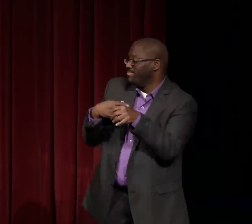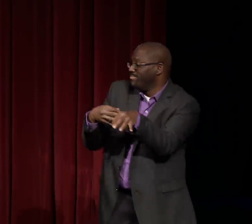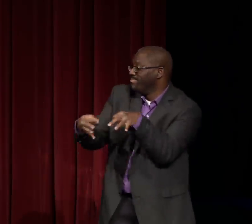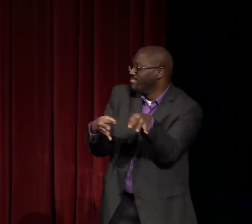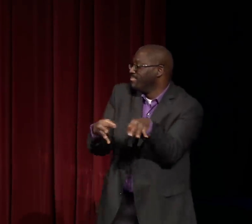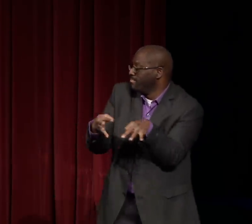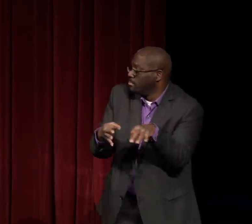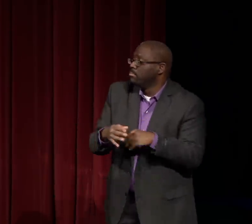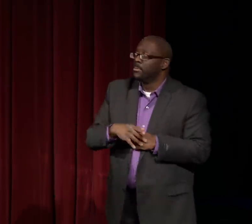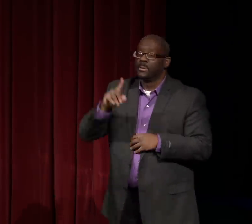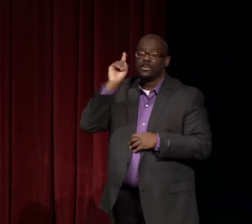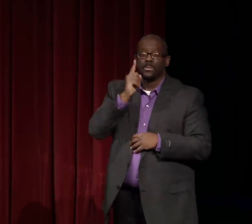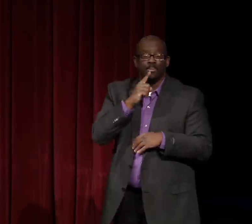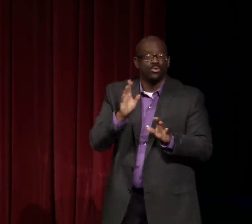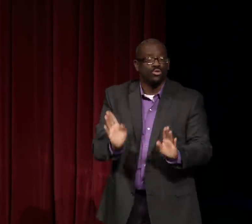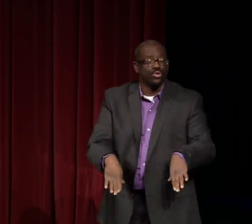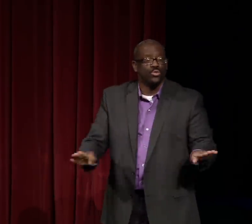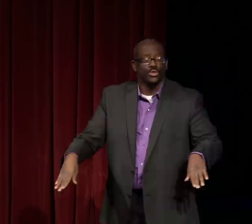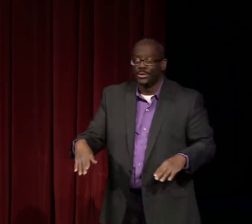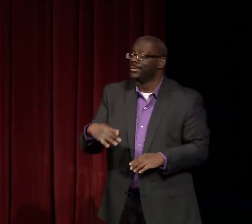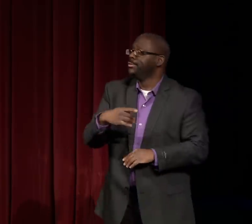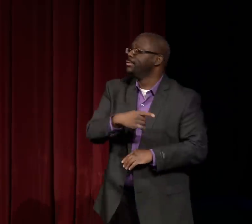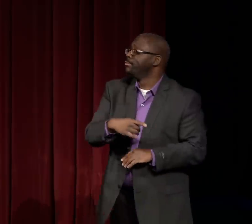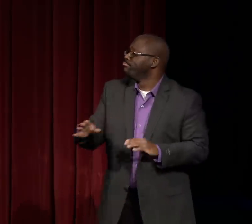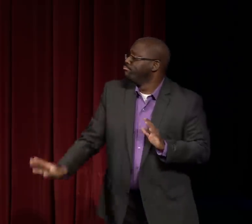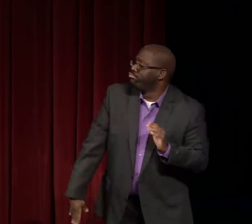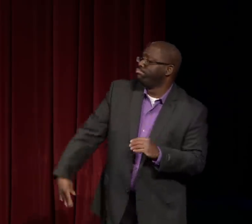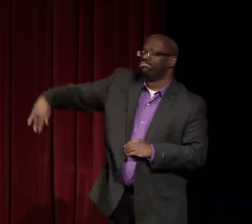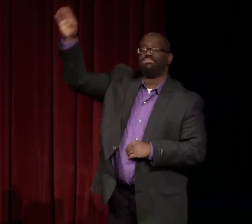If you recall earlier, I was talking about how